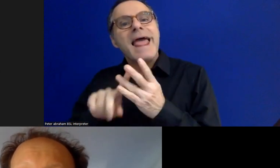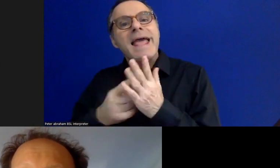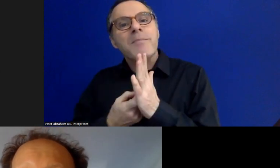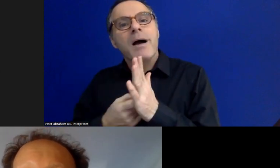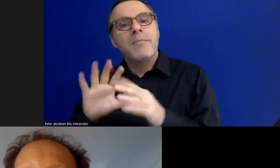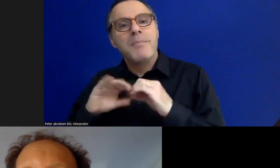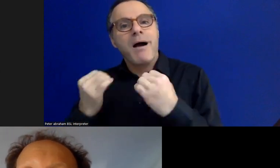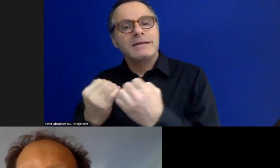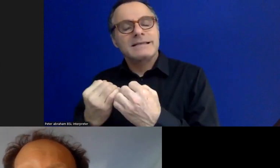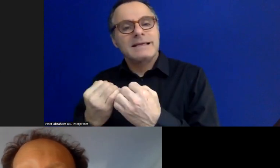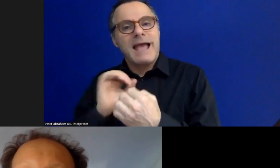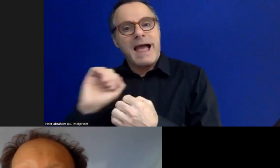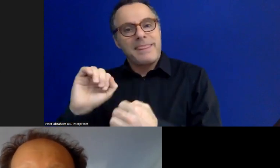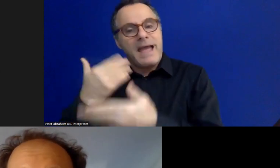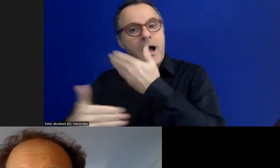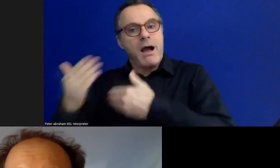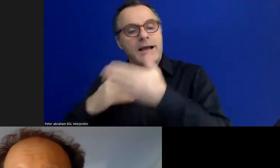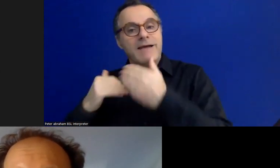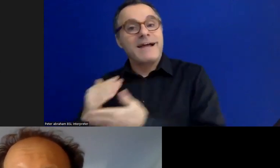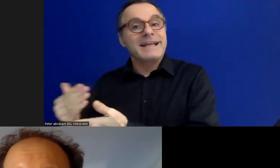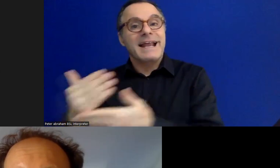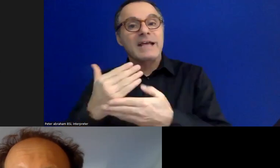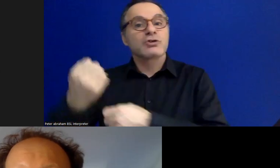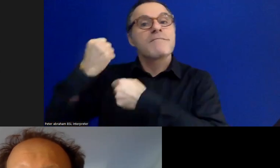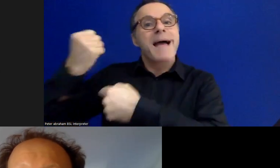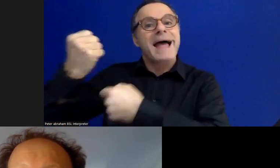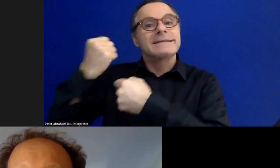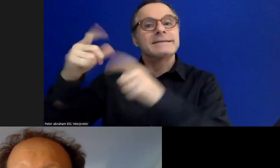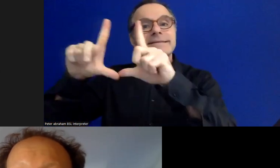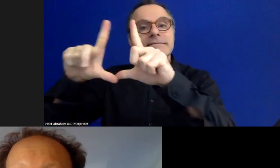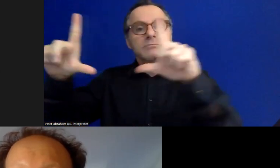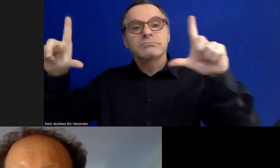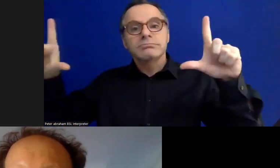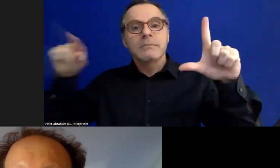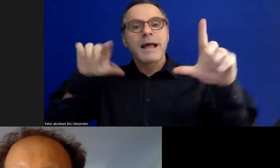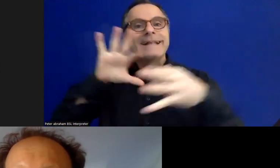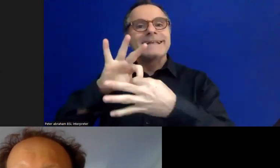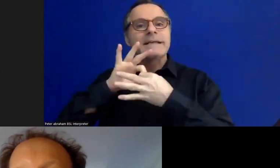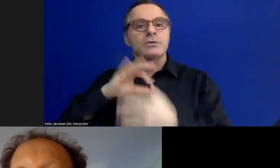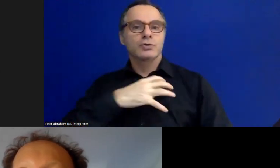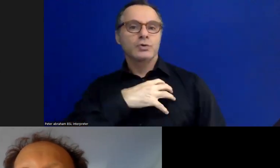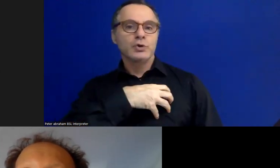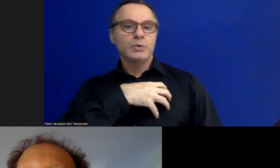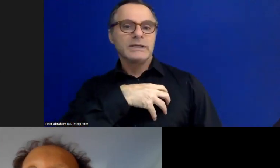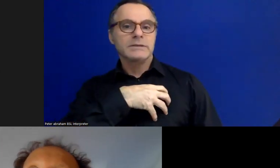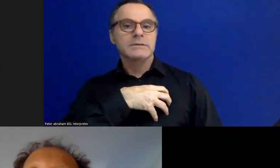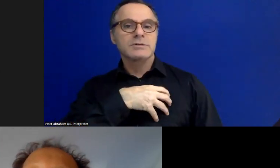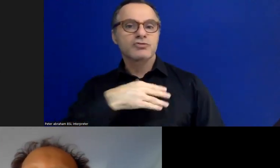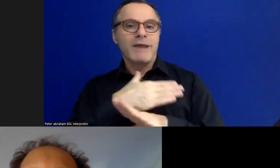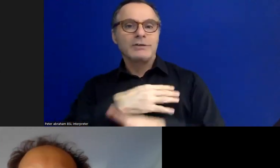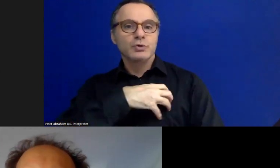and also a large collection of banners - a lot of them Trade Union based - but the collection